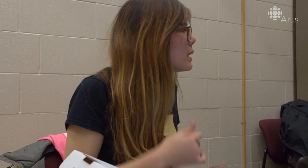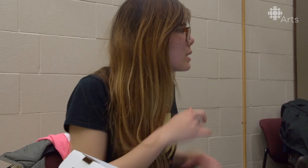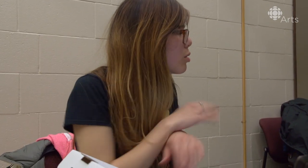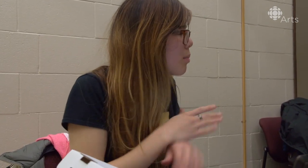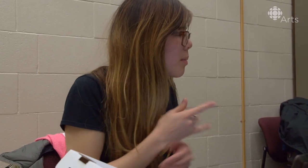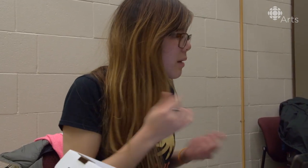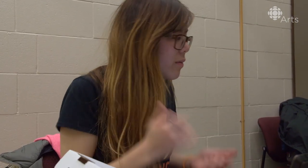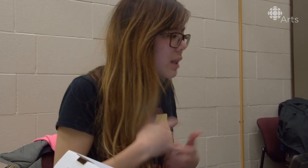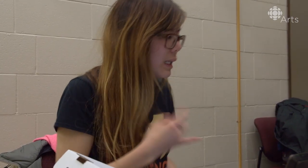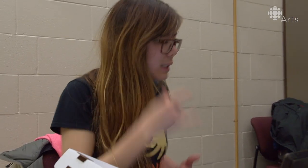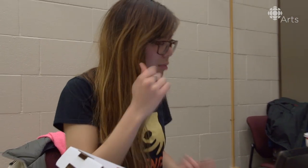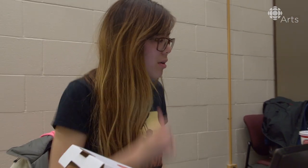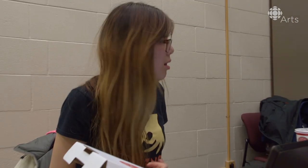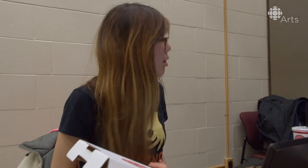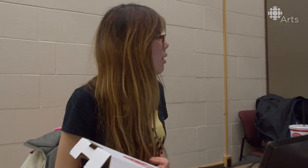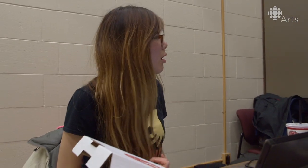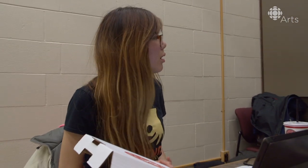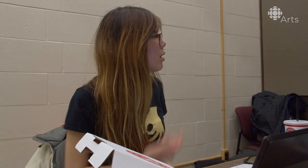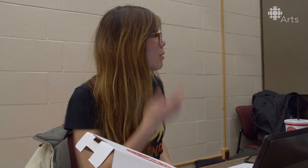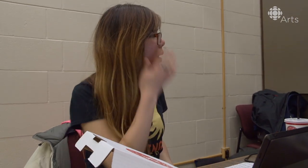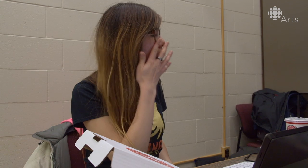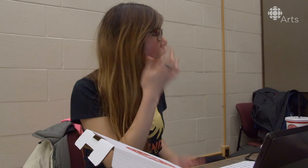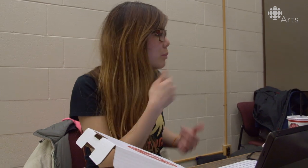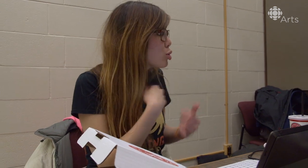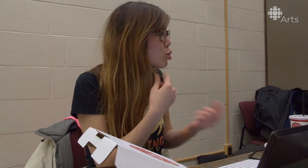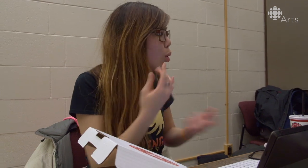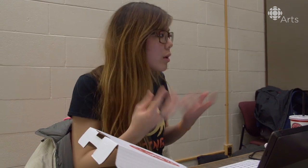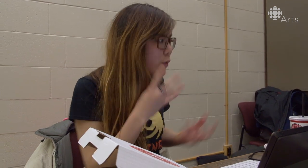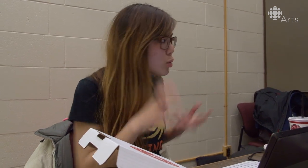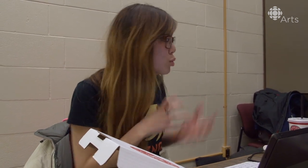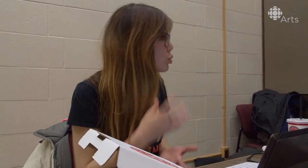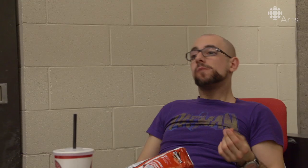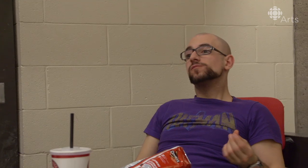[Aselin] It's Ariel! Like, everyone likes Ariel! I'm so confused!